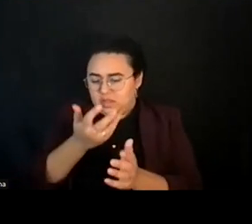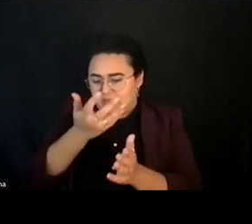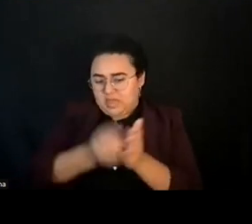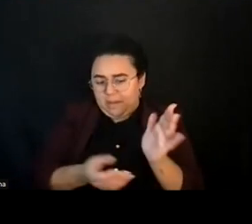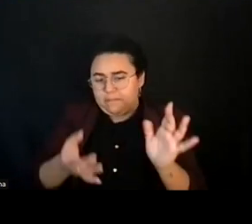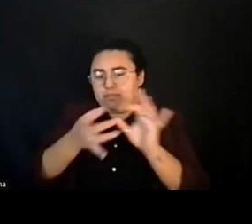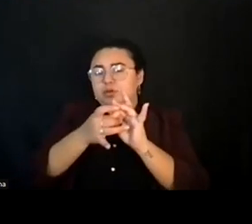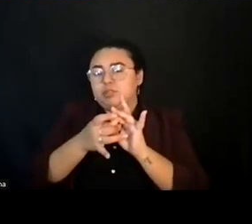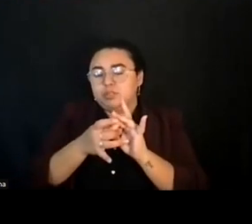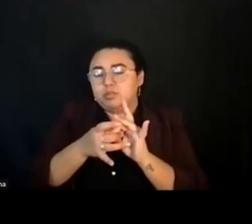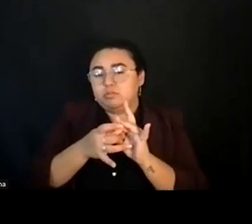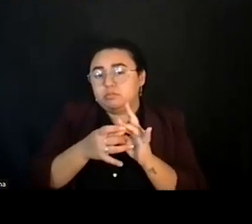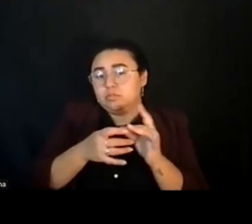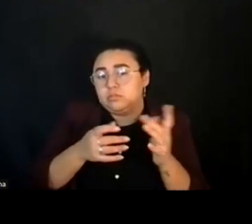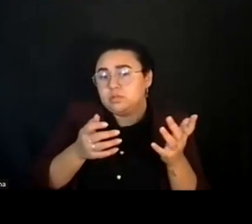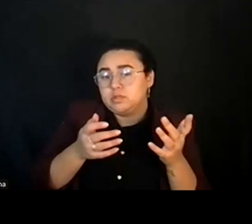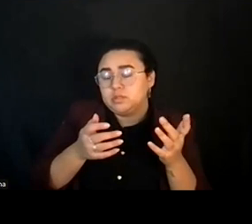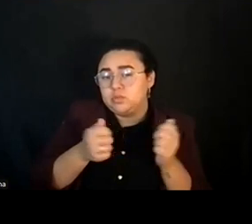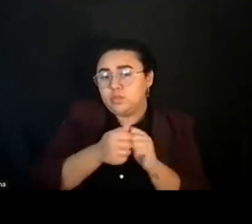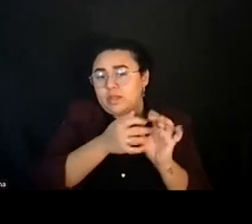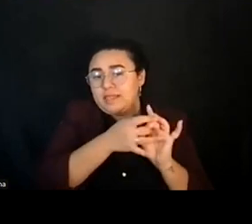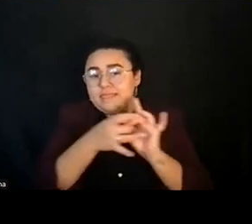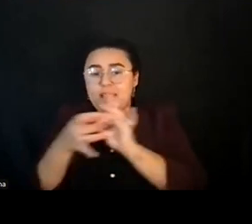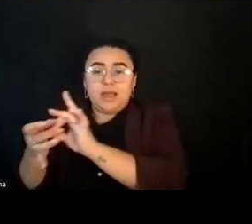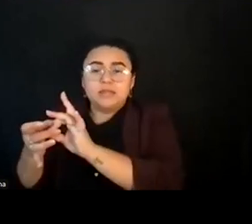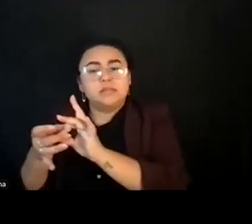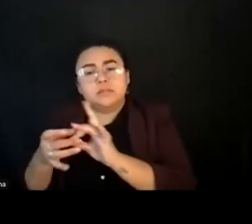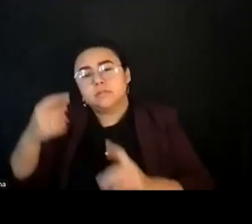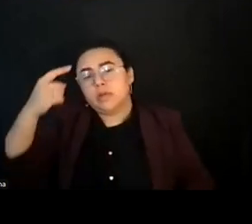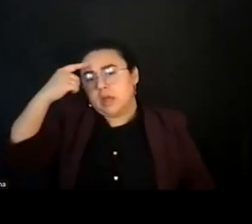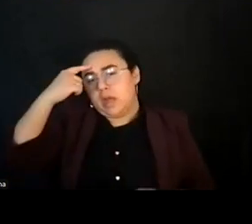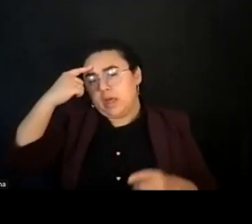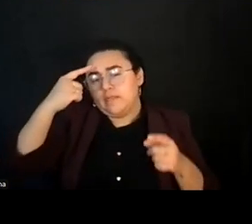And I think we are drawing lines. And I think sometimes from my perspective, we draw the lines in the wrong place.